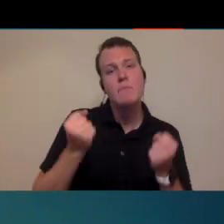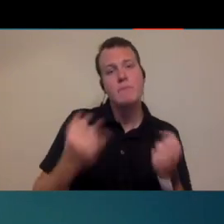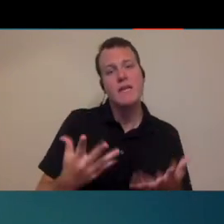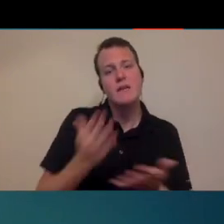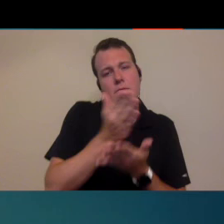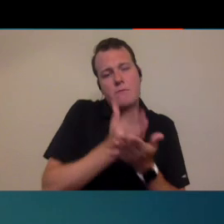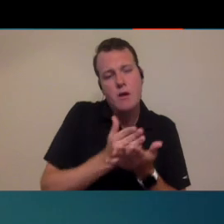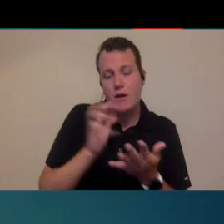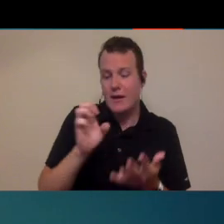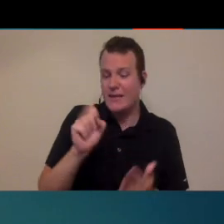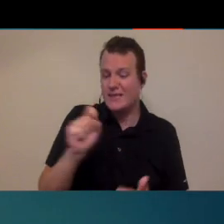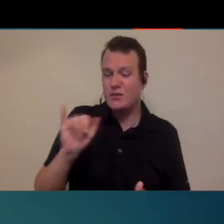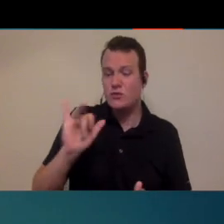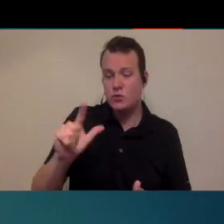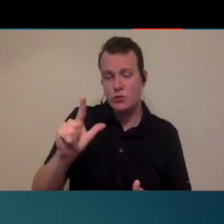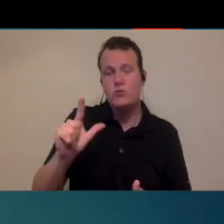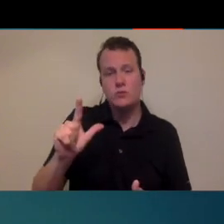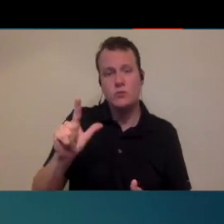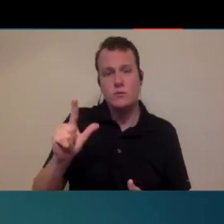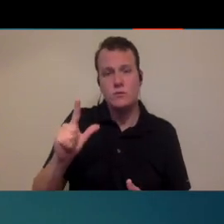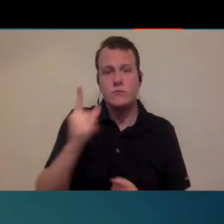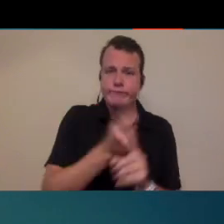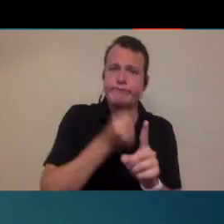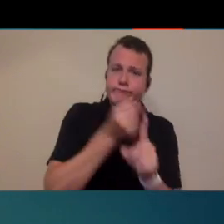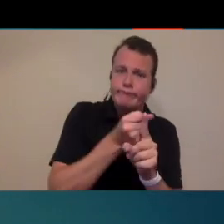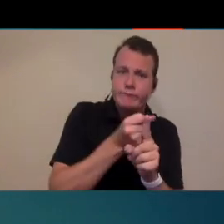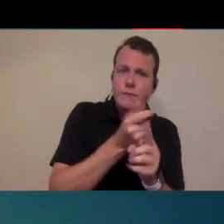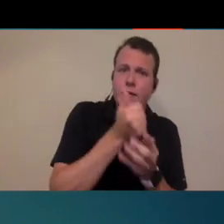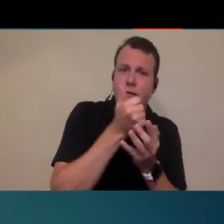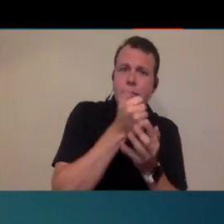them that are essential to a lot of patients there's some of the obvious